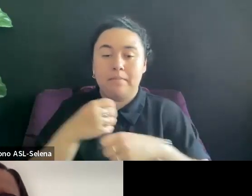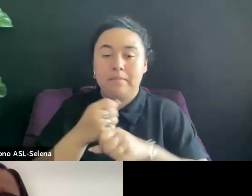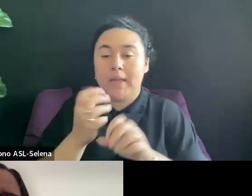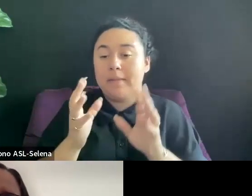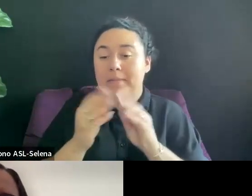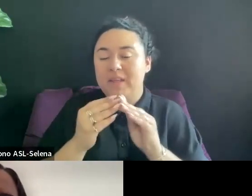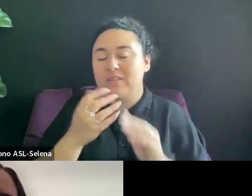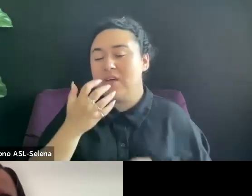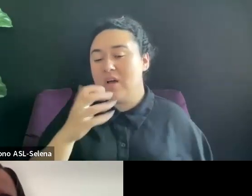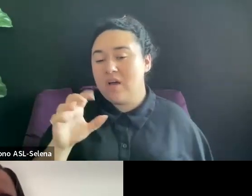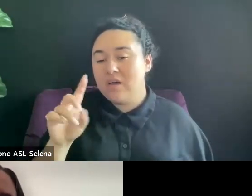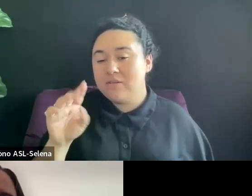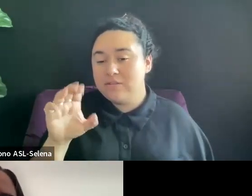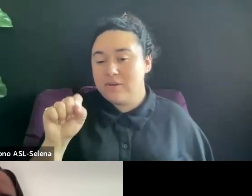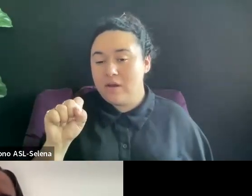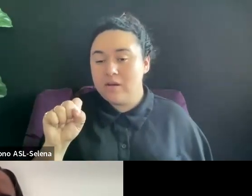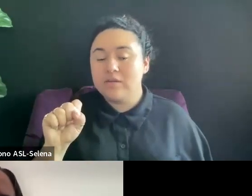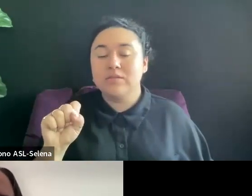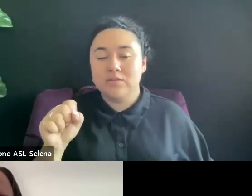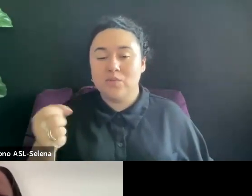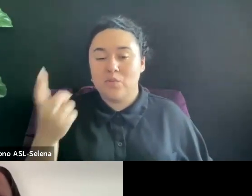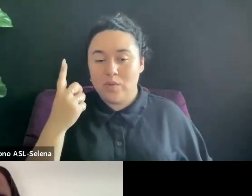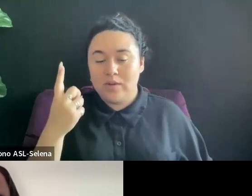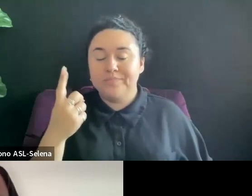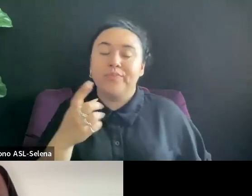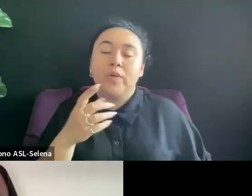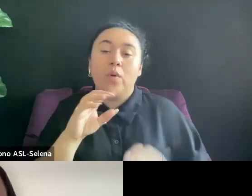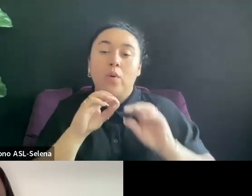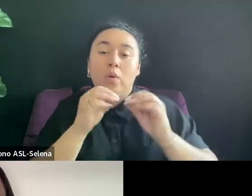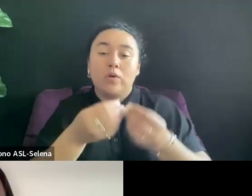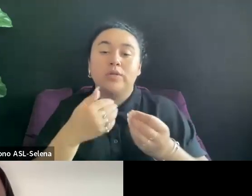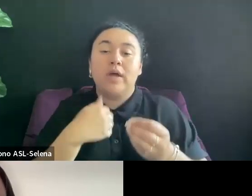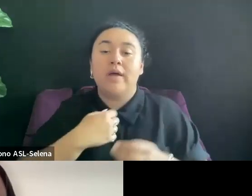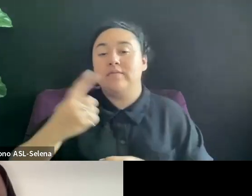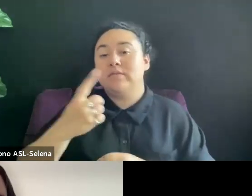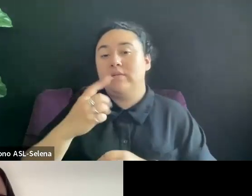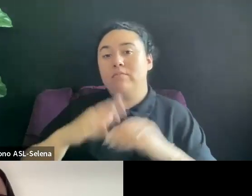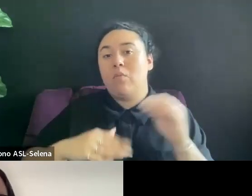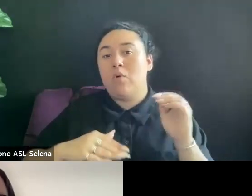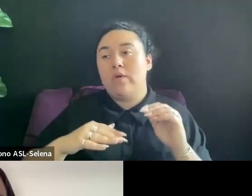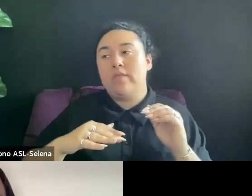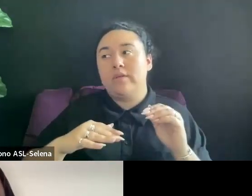ORGANIZATIONS THAT HAVE SOMETHING BEYOND JUST SCREENINGS AND DEVELOPMENT.